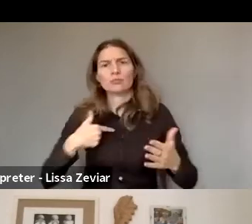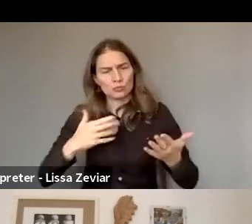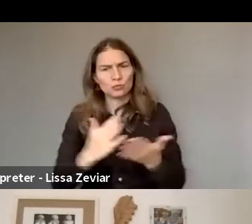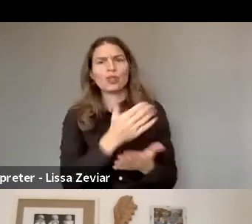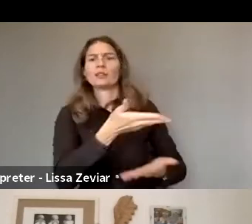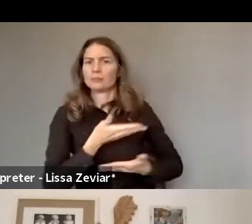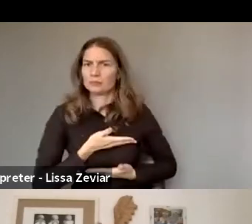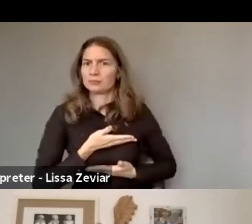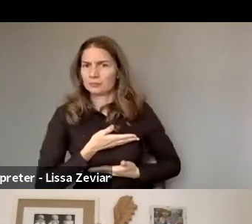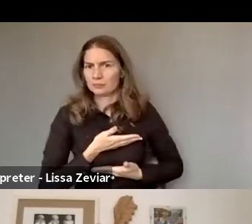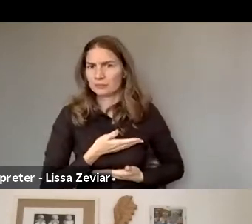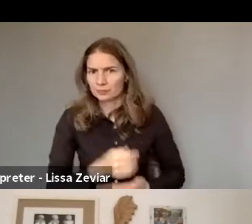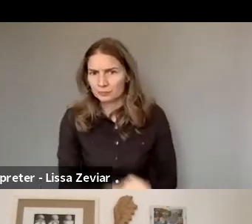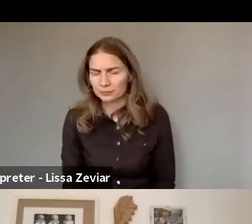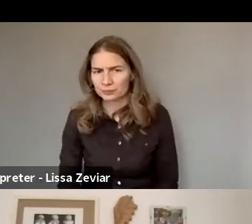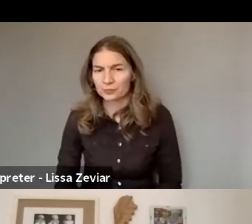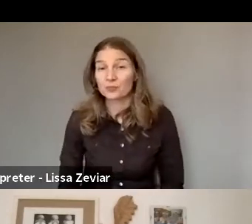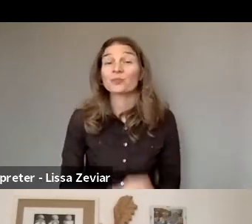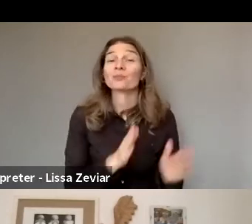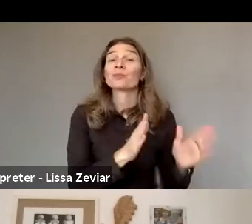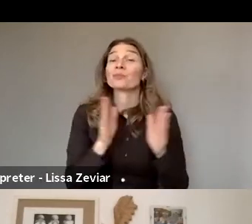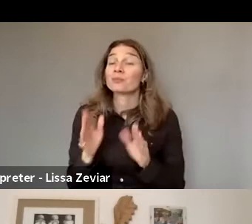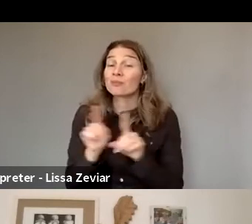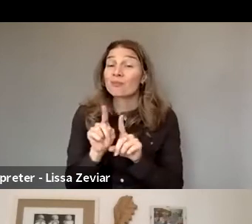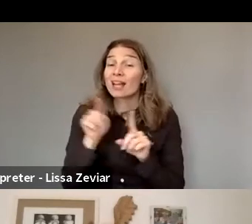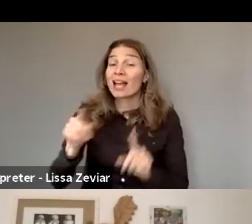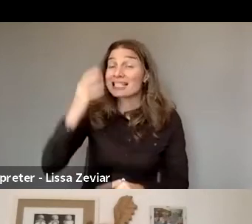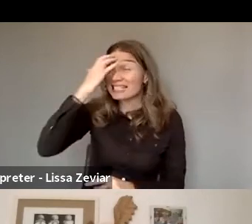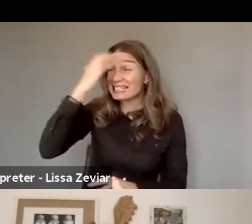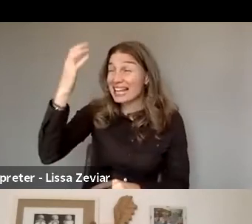of the State Parties against gender violence,